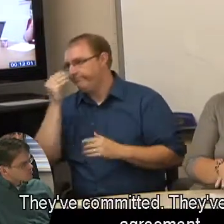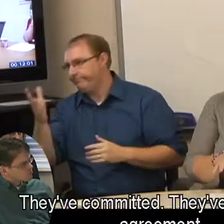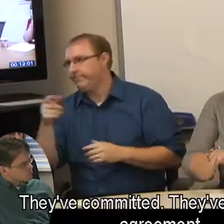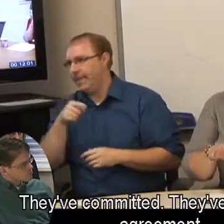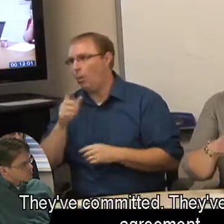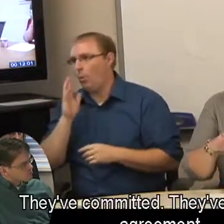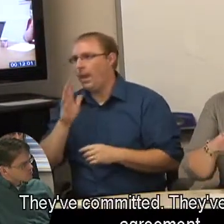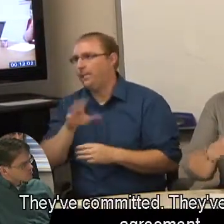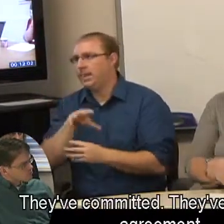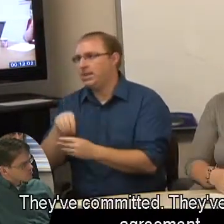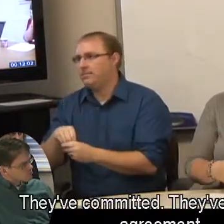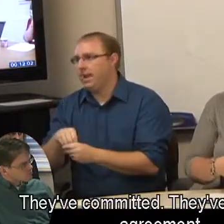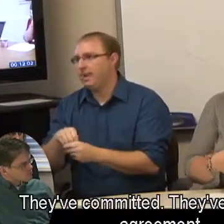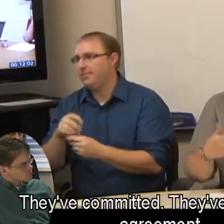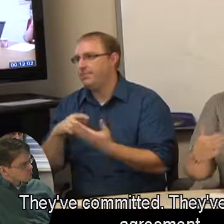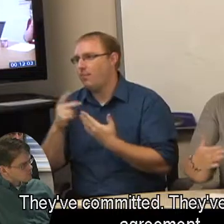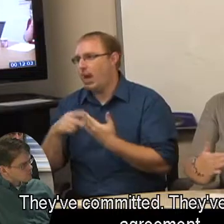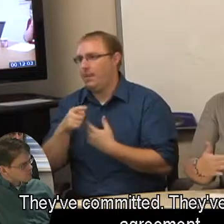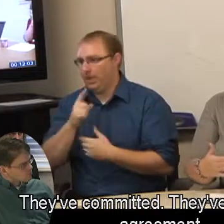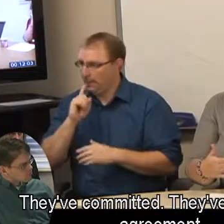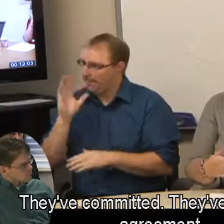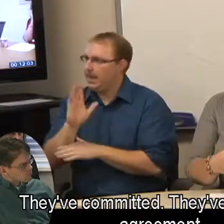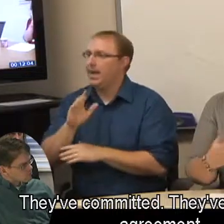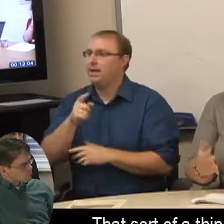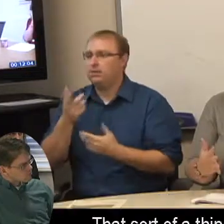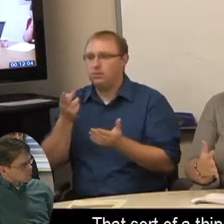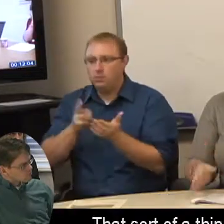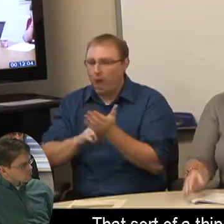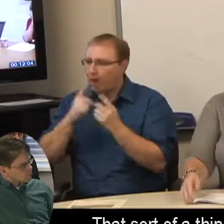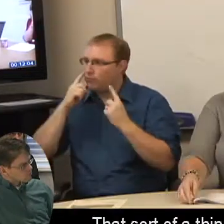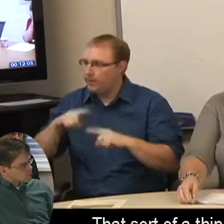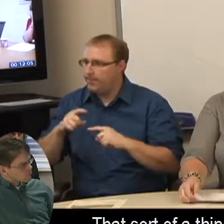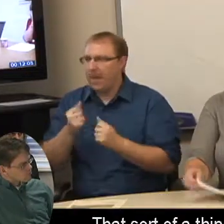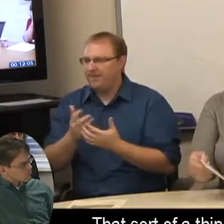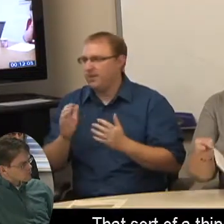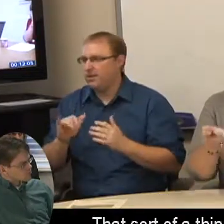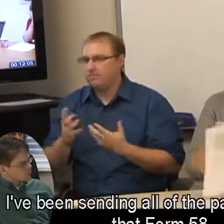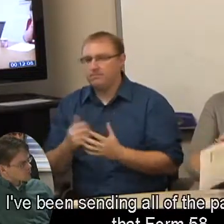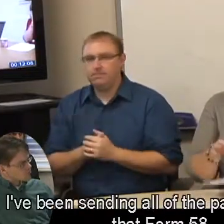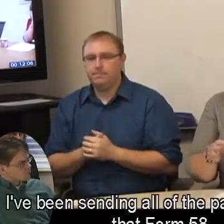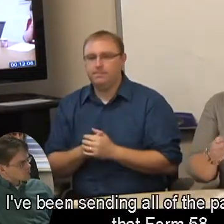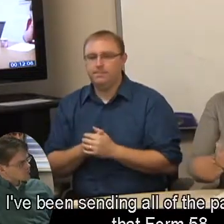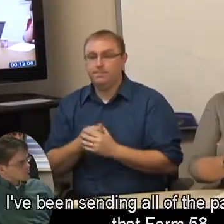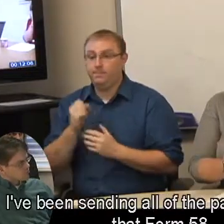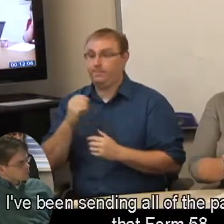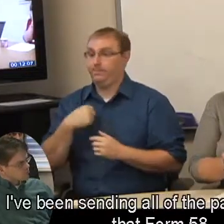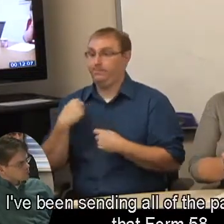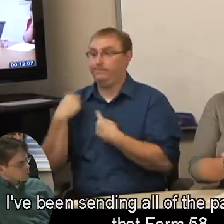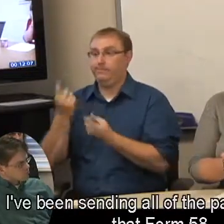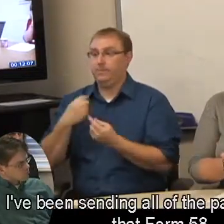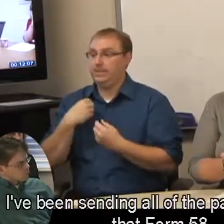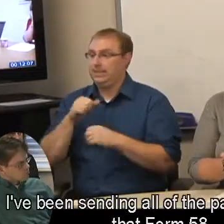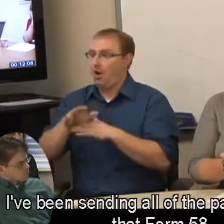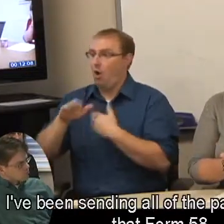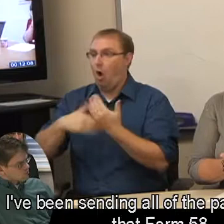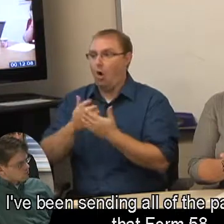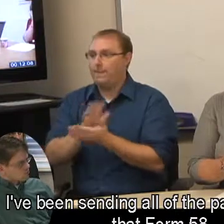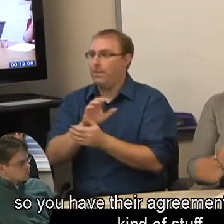They've committed. They've signed the agreement. That sort of a thing. I've been sending all of the paperwork with that Form 58,